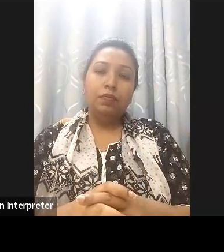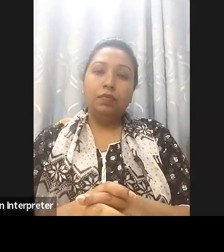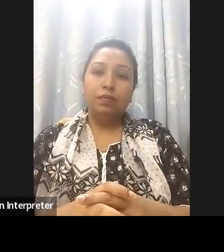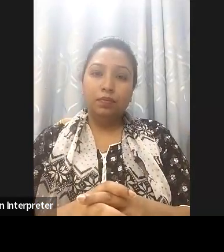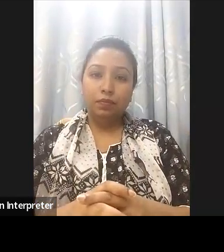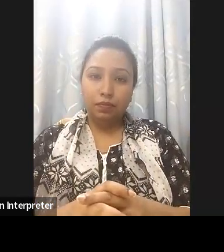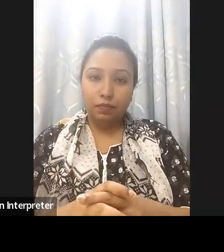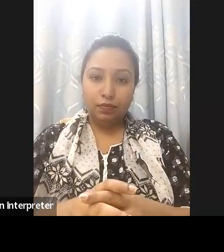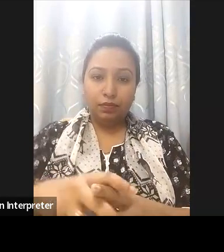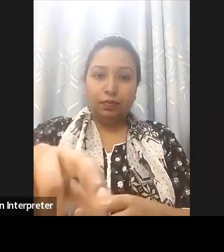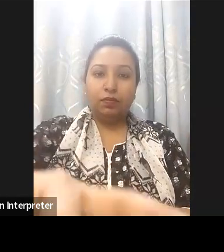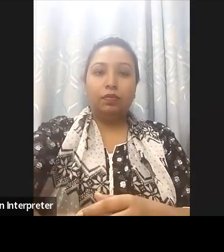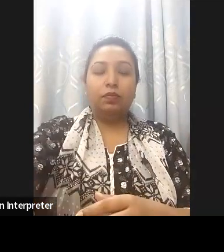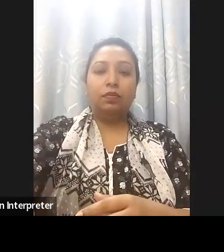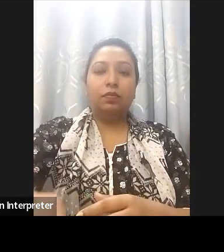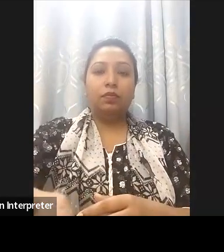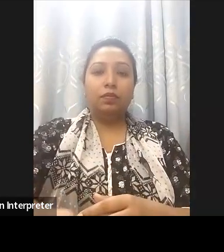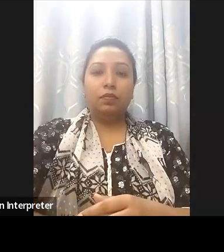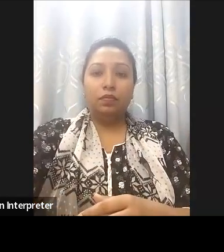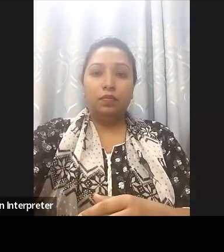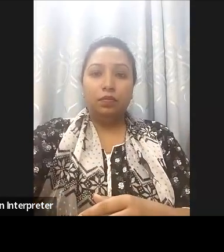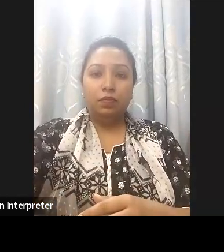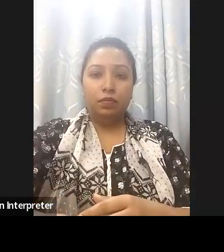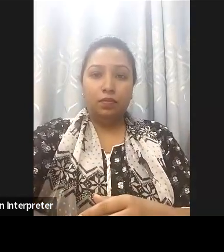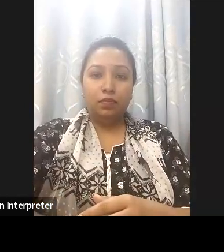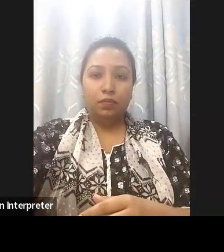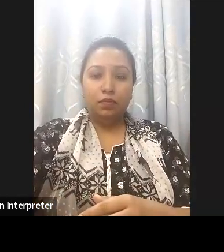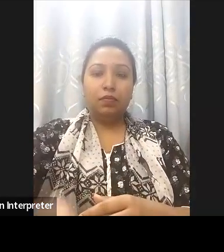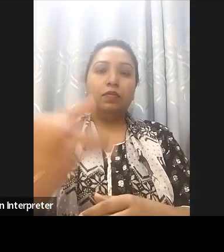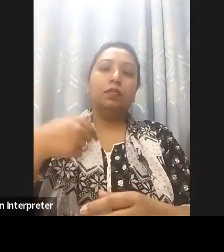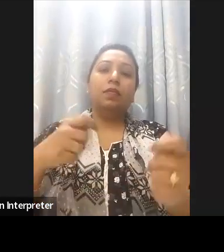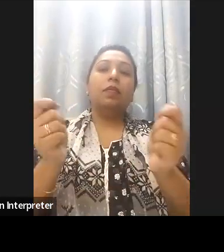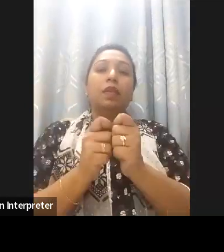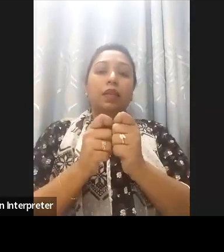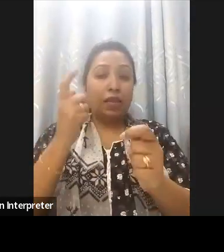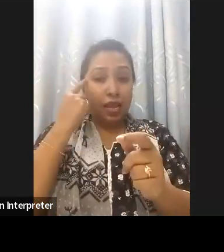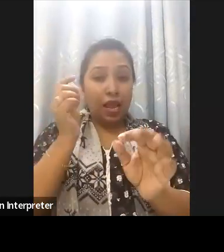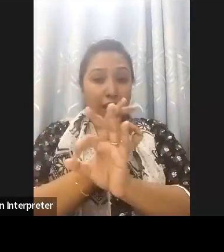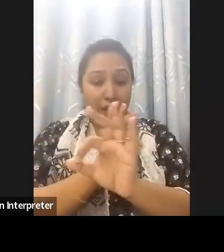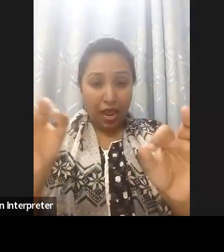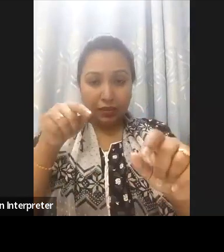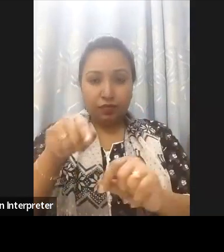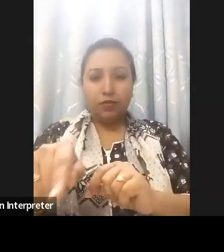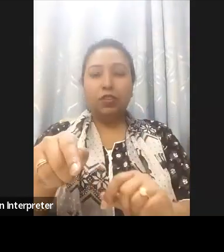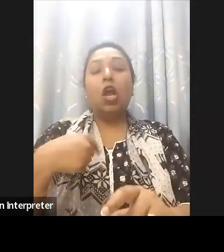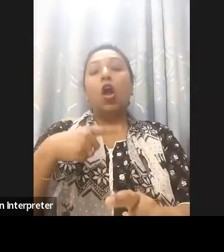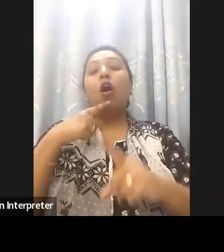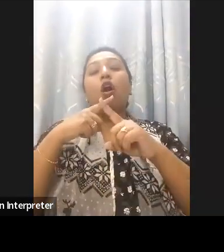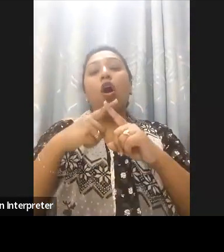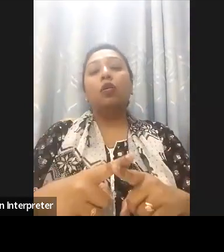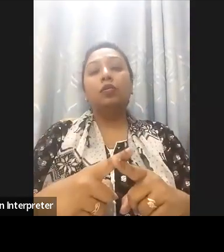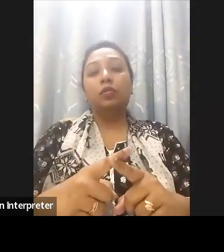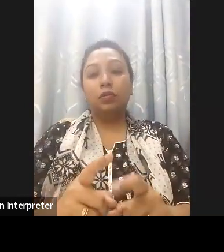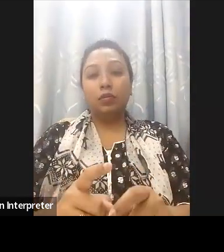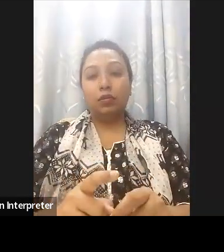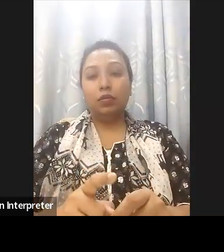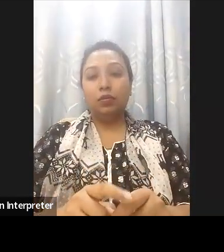transforming the website, making them accessible and this is of course, a really needed